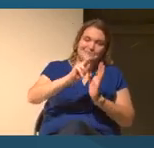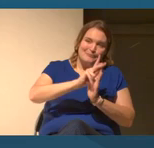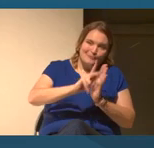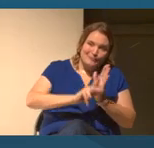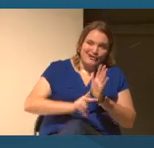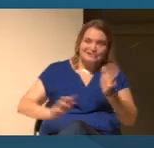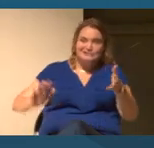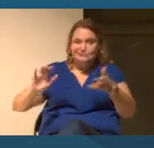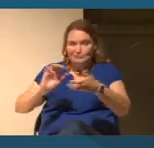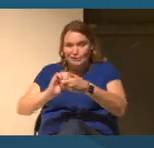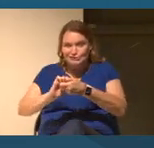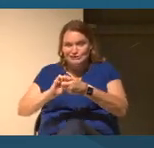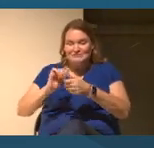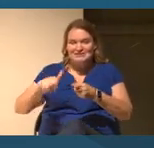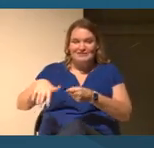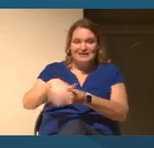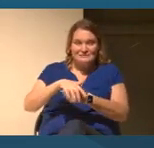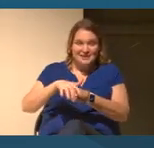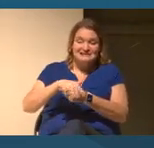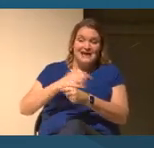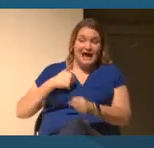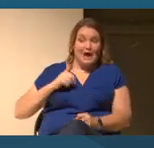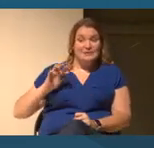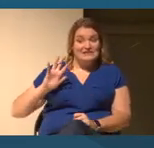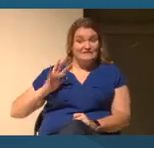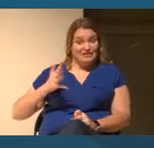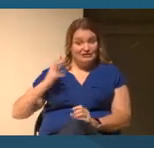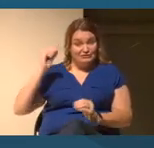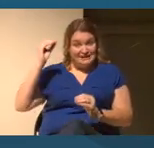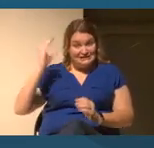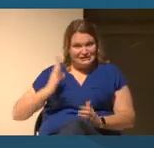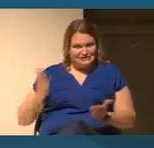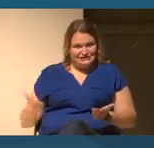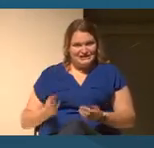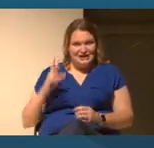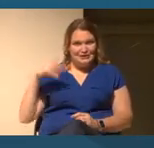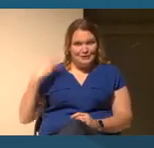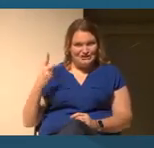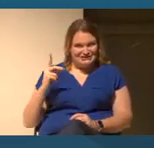But most important, I was a fifth grade teacher in a former life here in Washington DC.